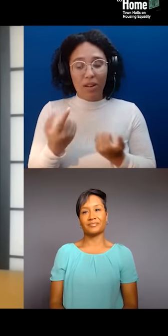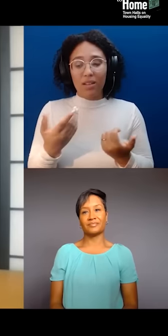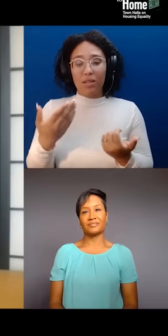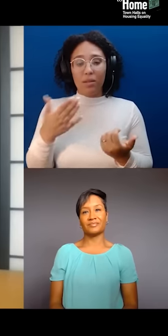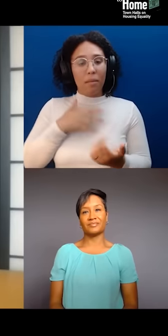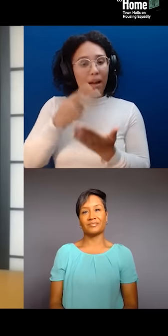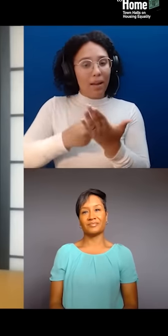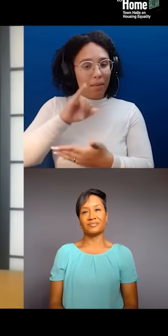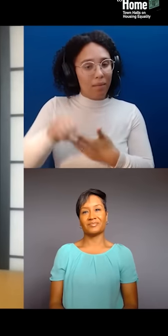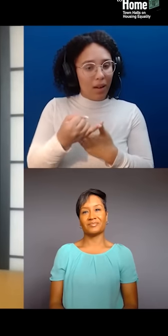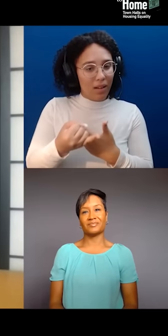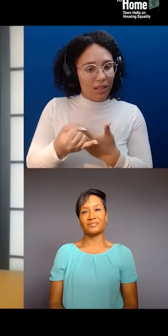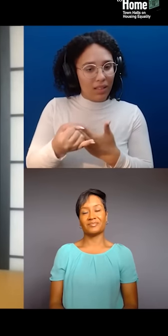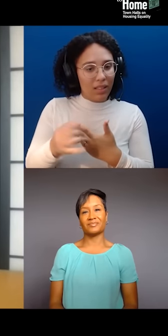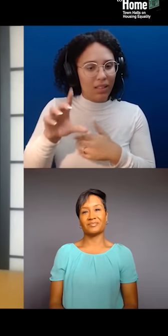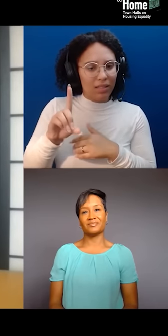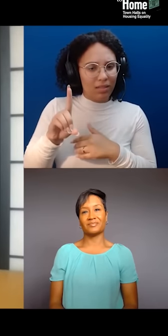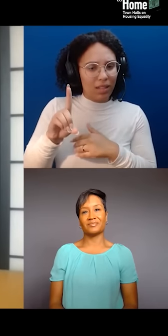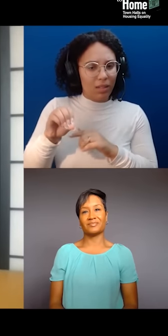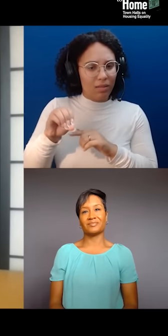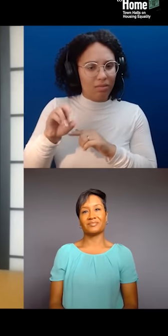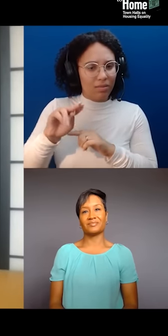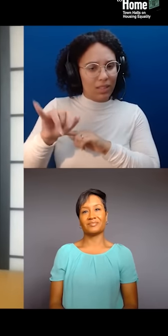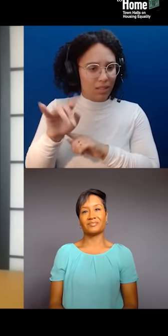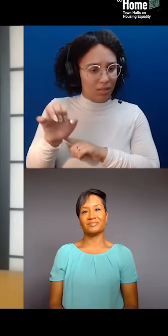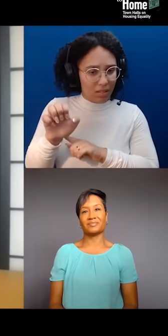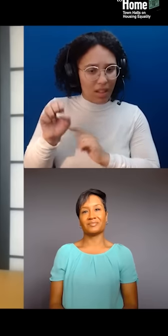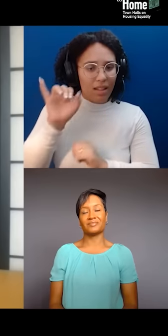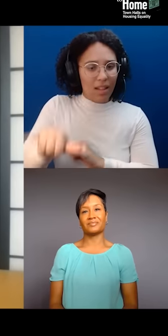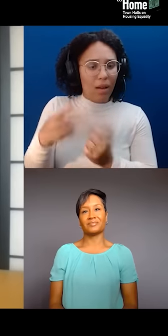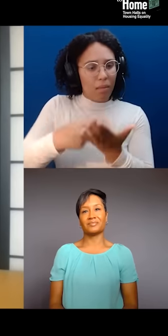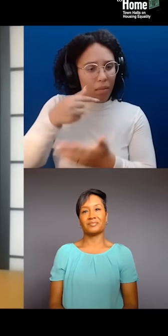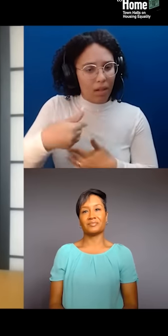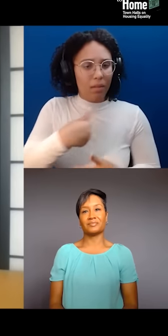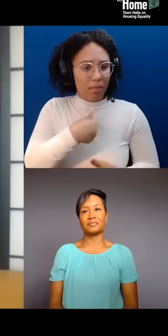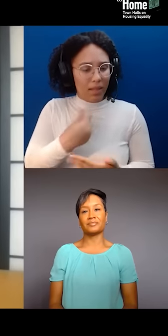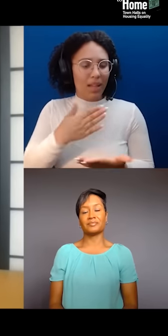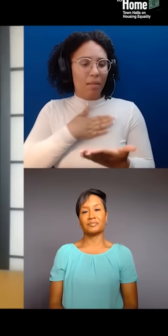It's a archive multimedia project dedicated to documenting and preserving New York City's Latino